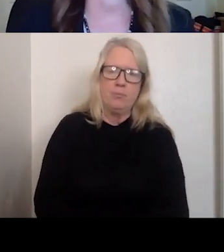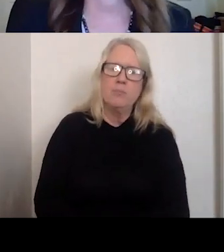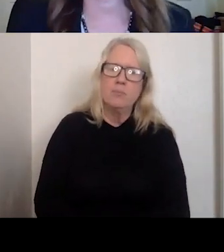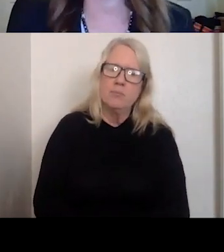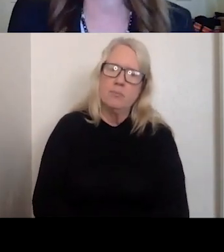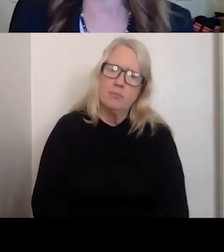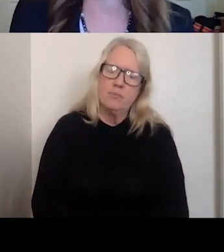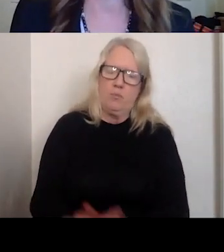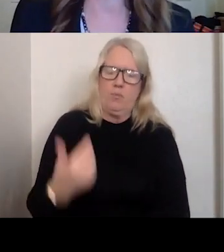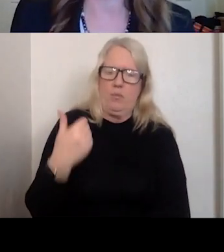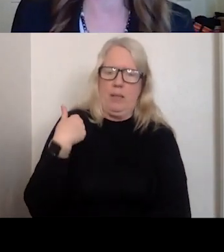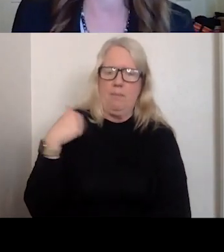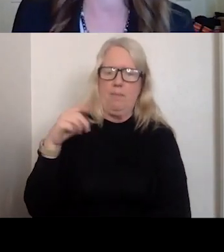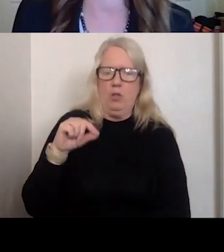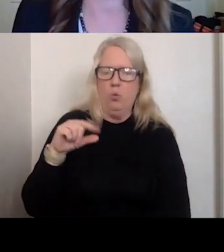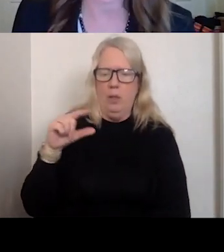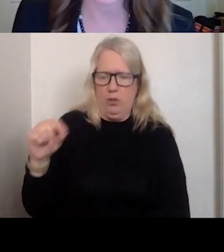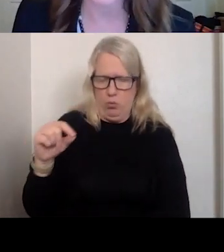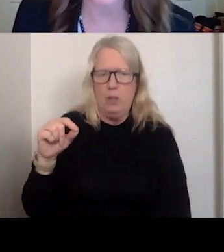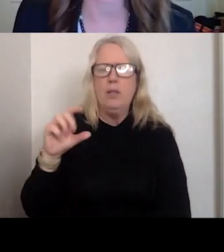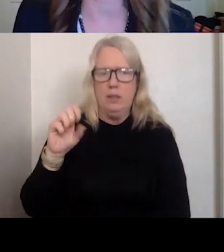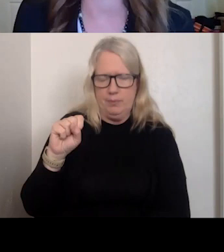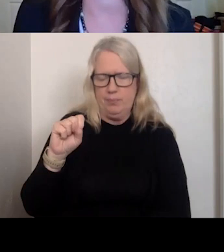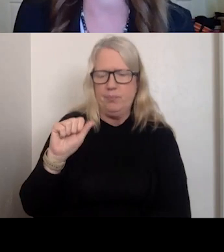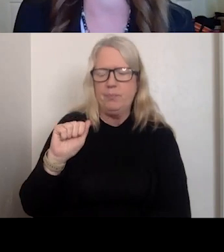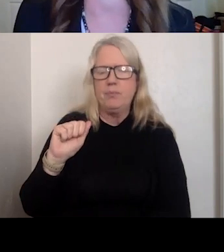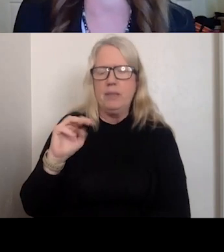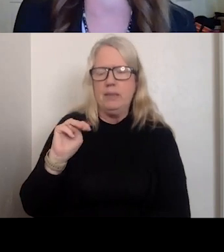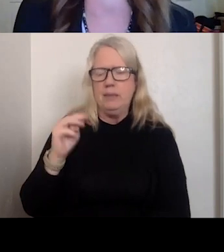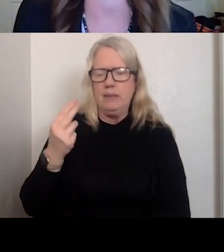IN 2020 SAMHSA RELEASED THEIR NATIONAL GUIDELINES FOR BEHAVIOR AL